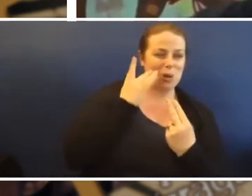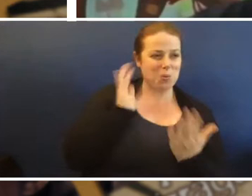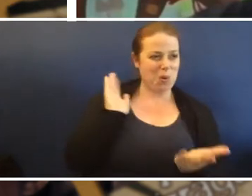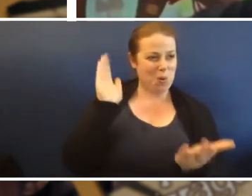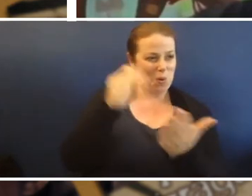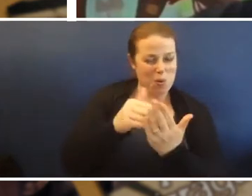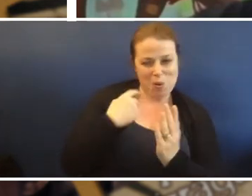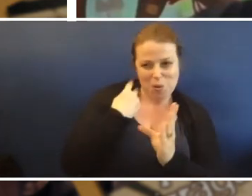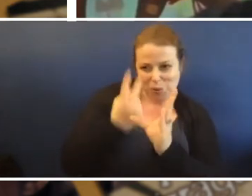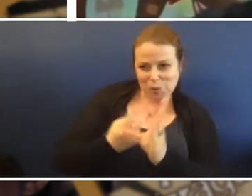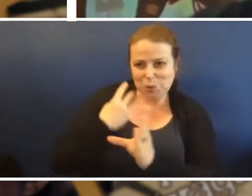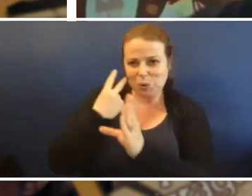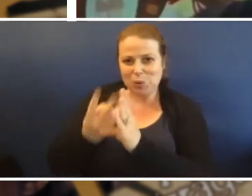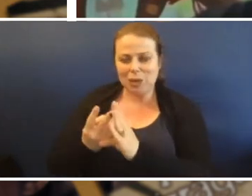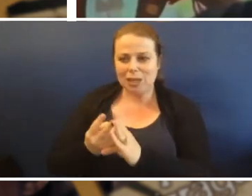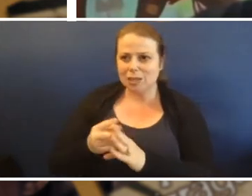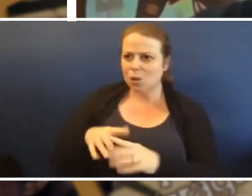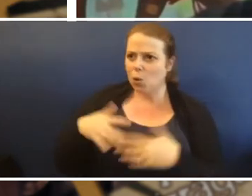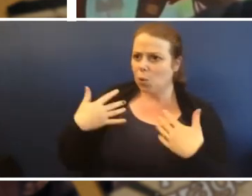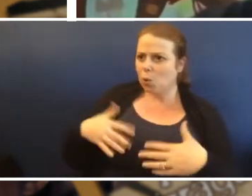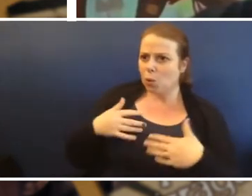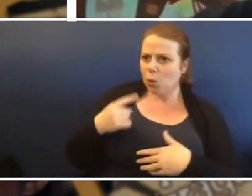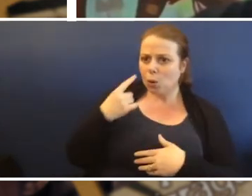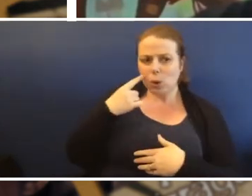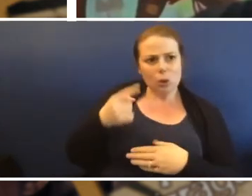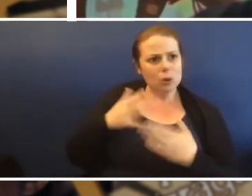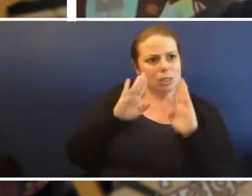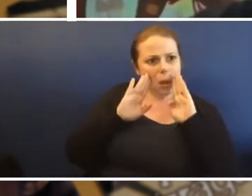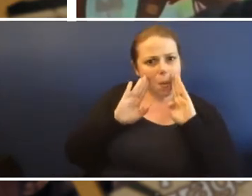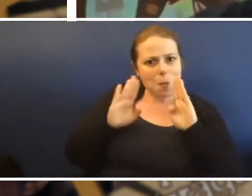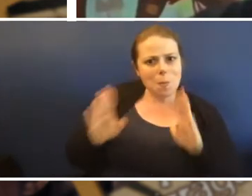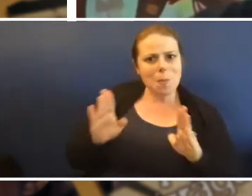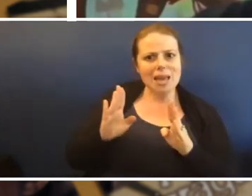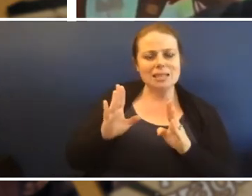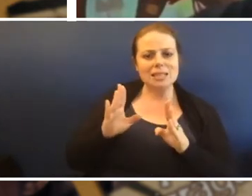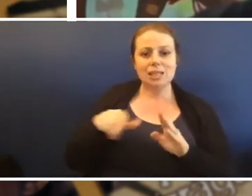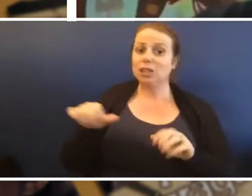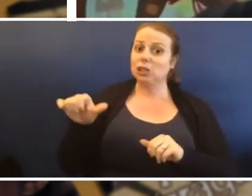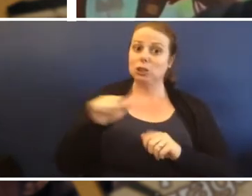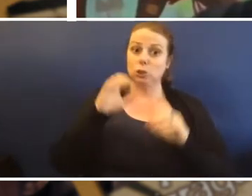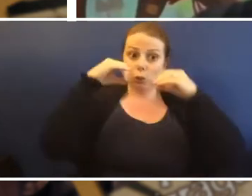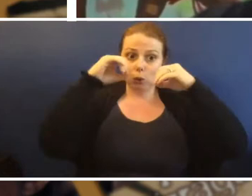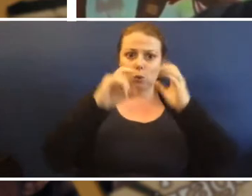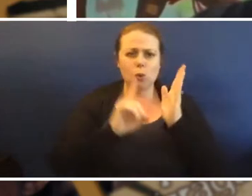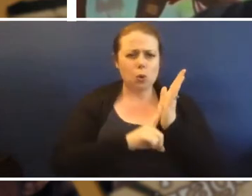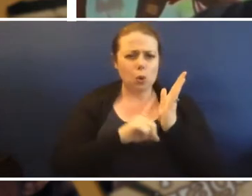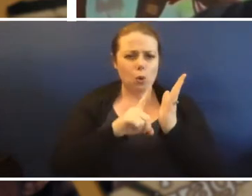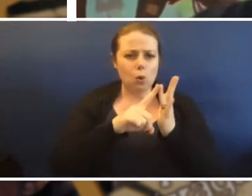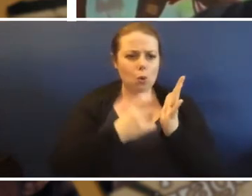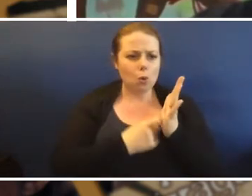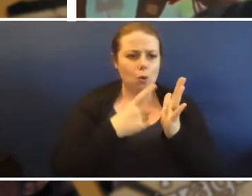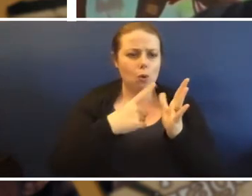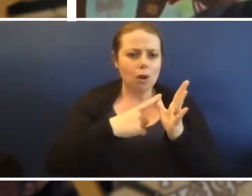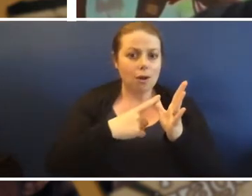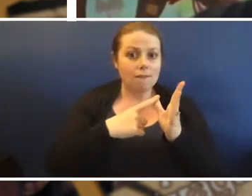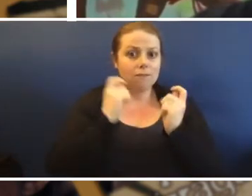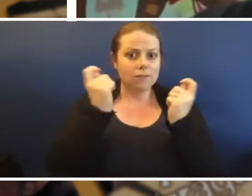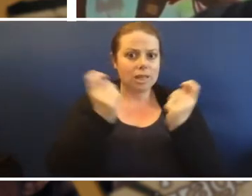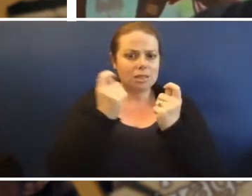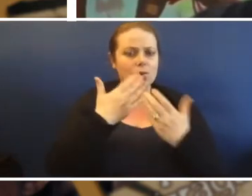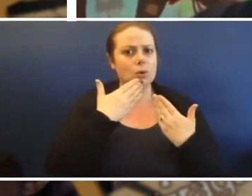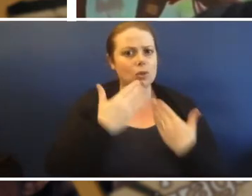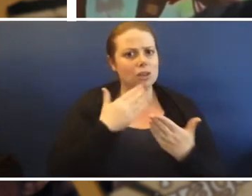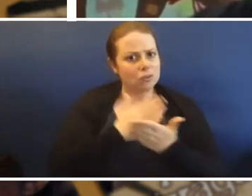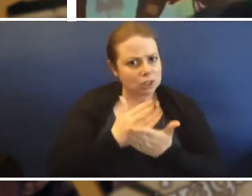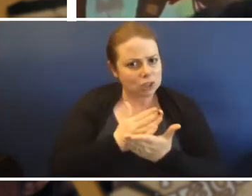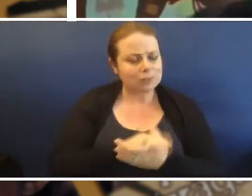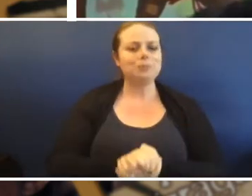Festival. Thank you for sharing that with us, Now we have a question from young Ola.